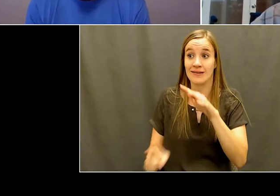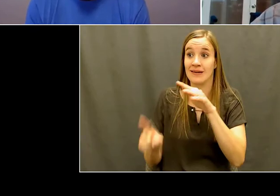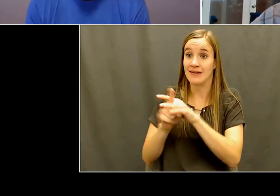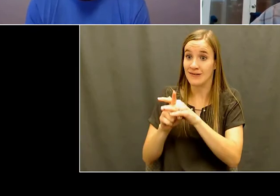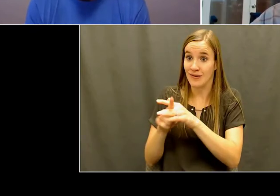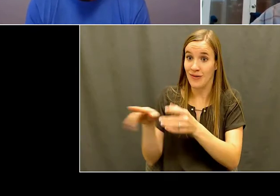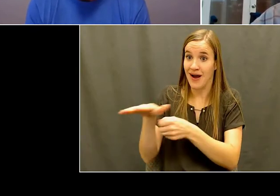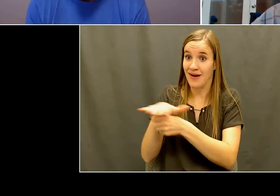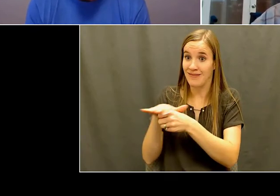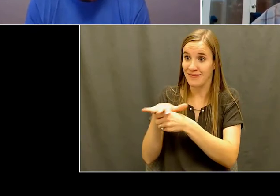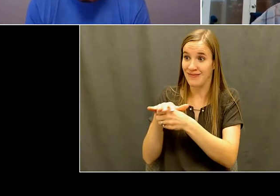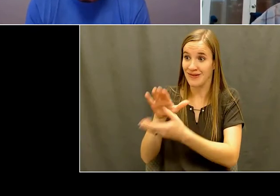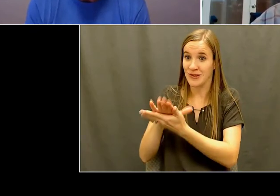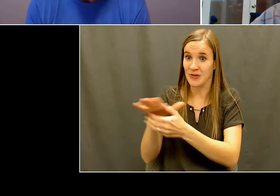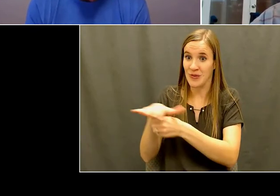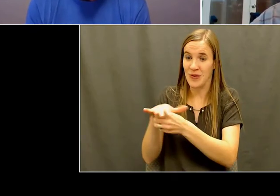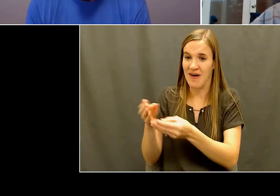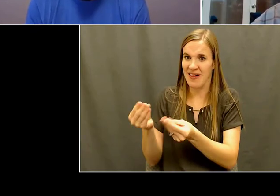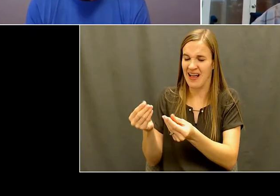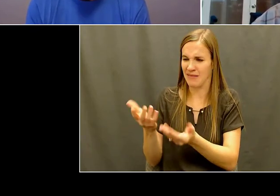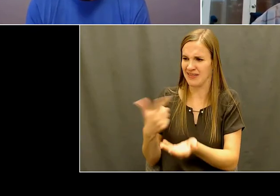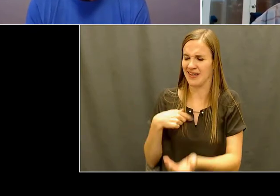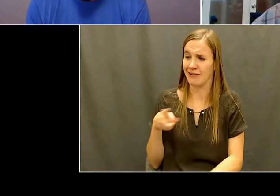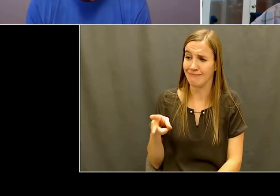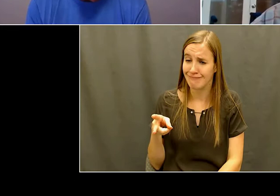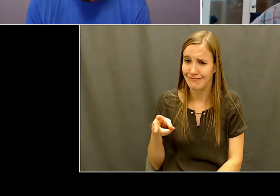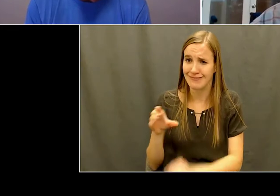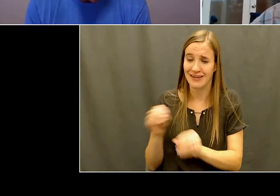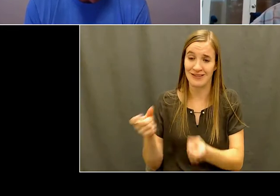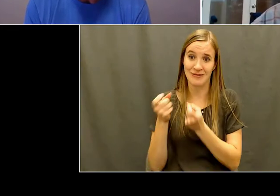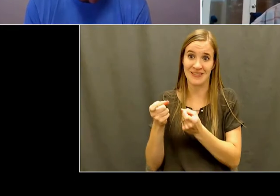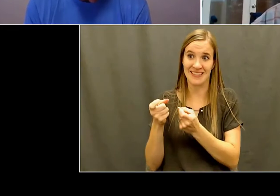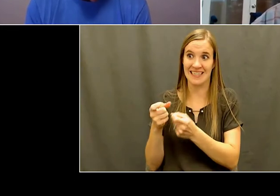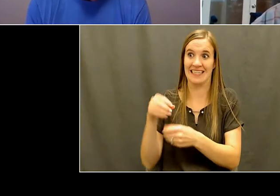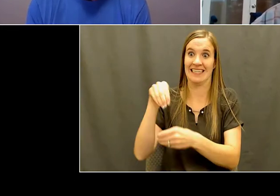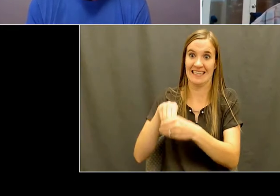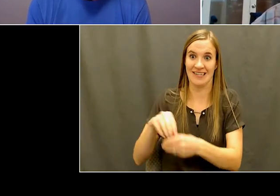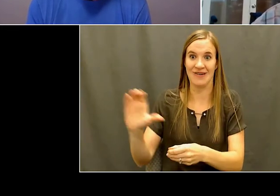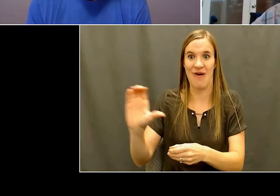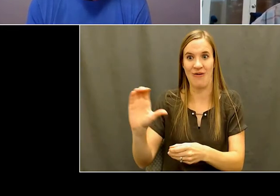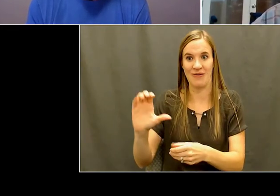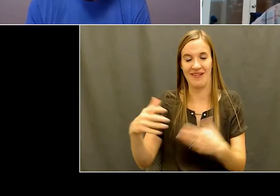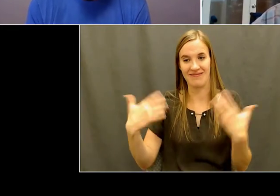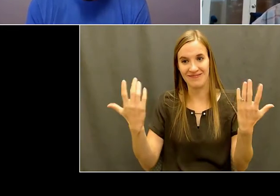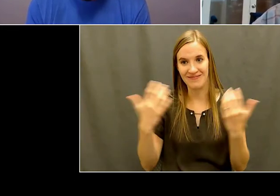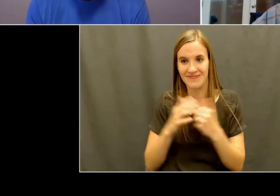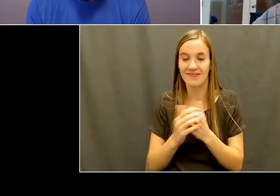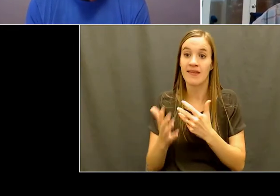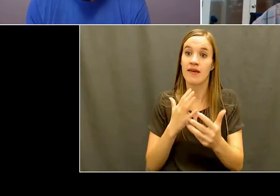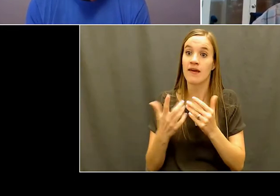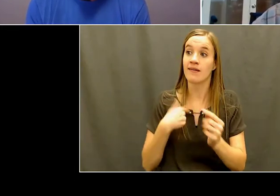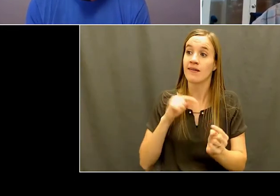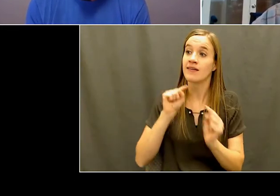surprised, but that was in 1974. And I that like, again,